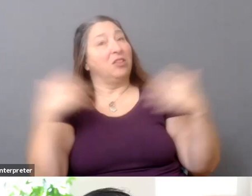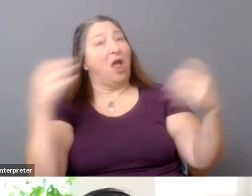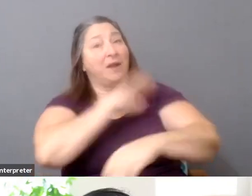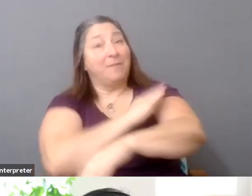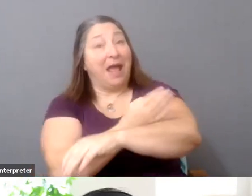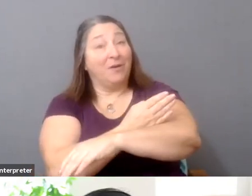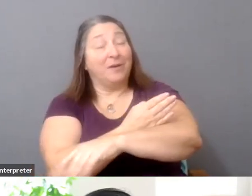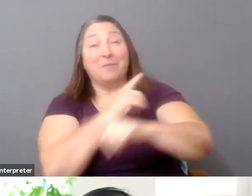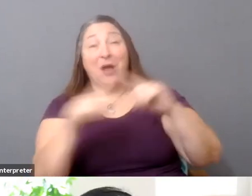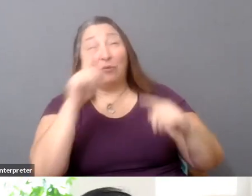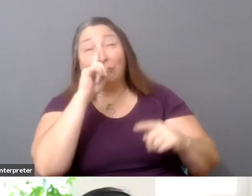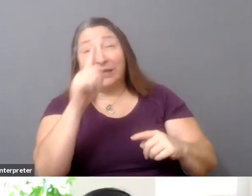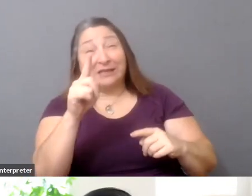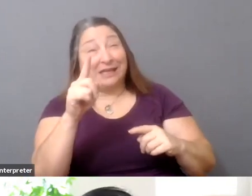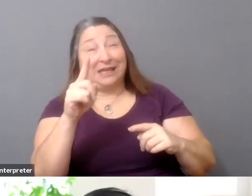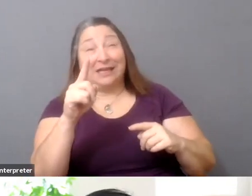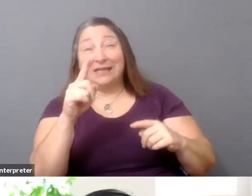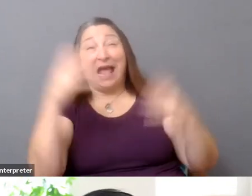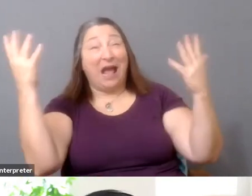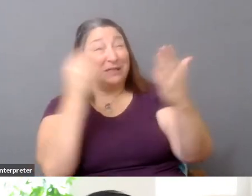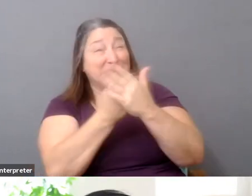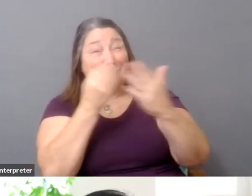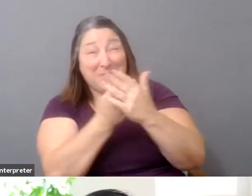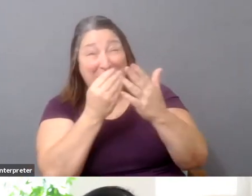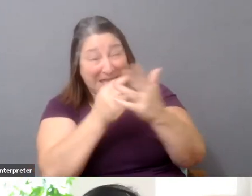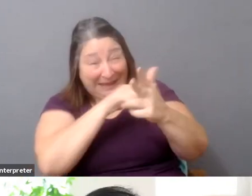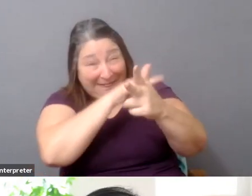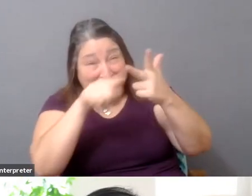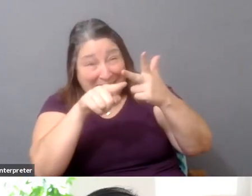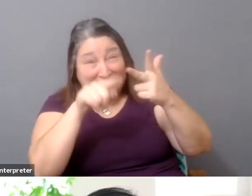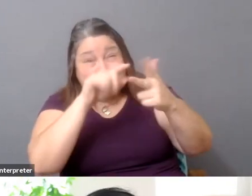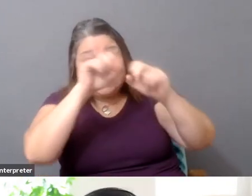given how much money is flowing through these systems, is the labor force.